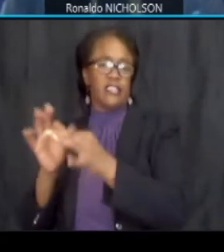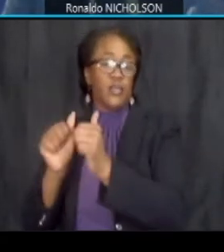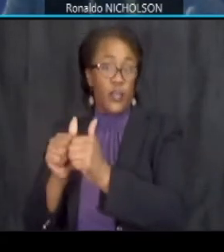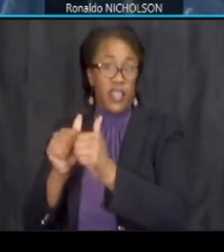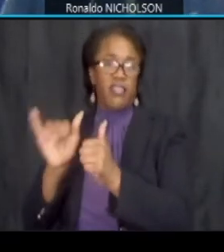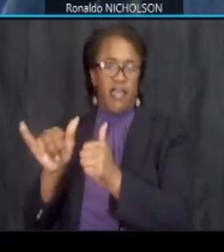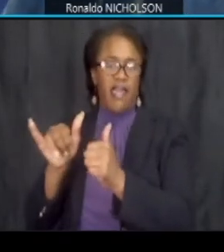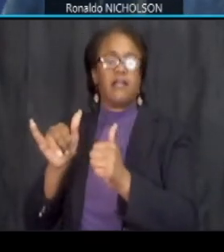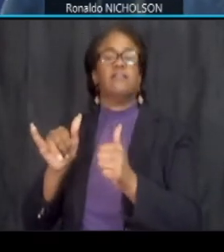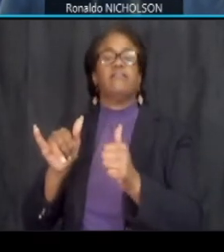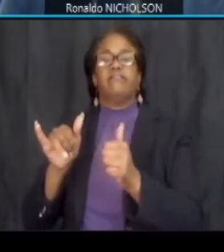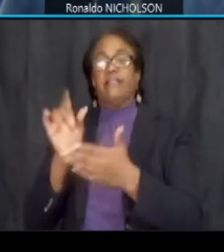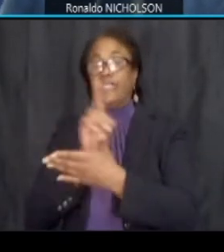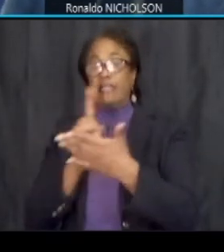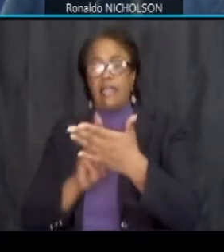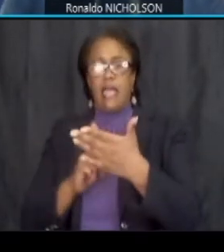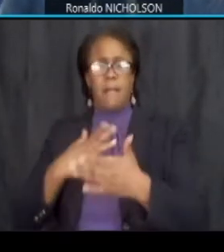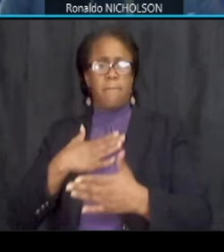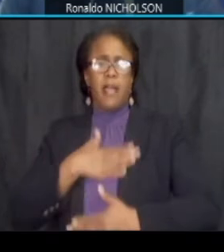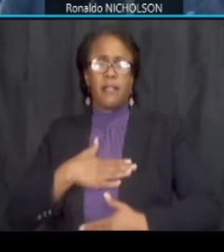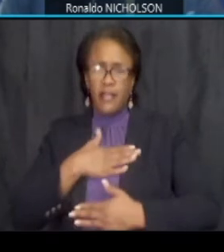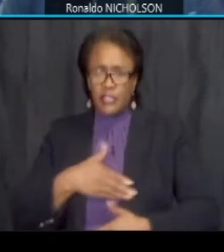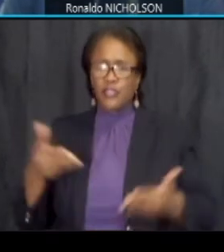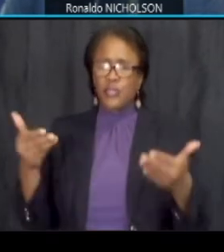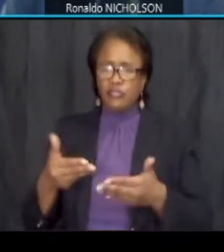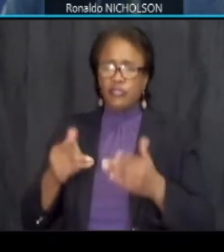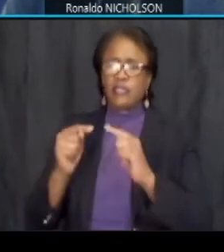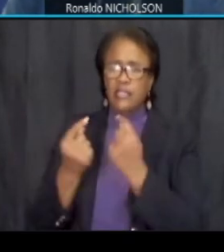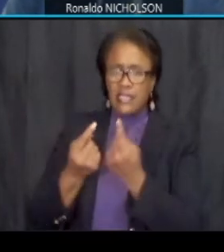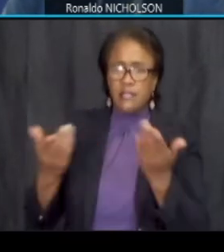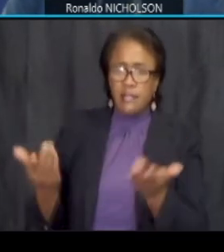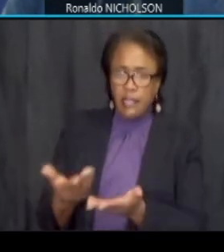my pleasure to introduce the project team that are here in this virtual environment